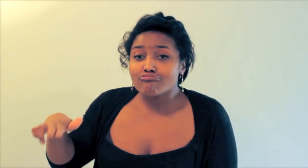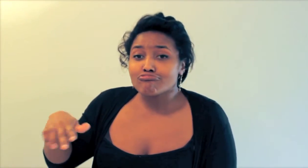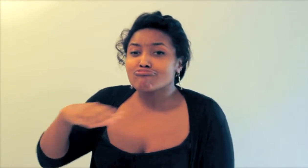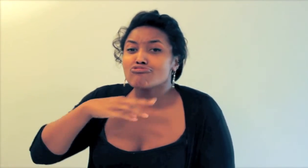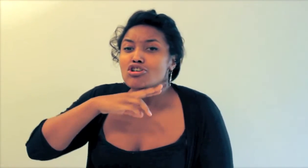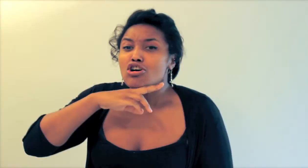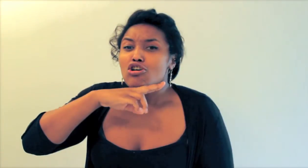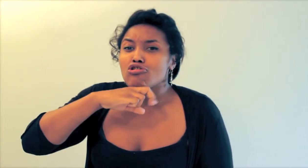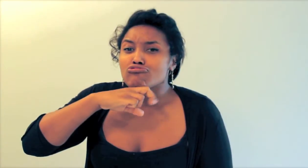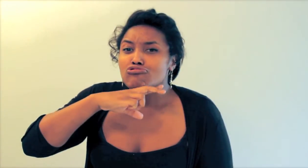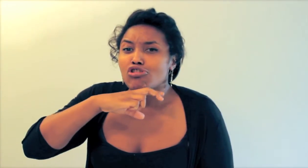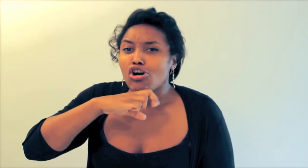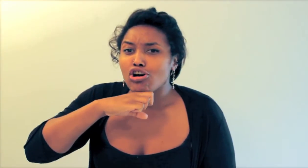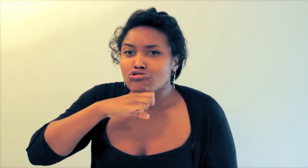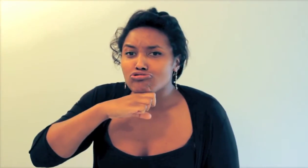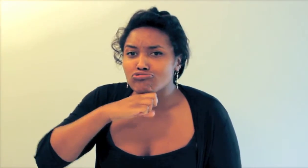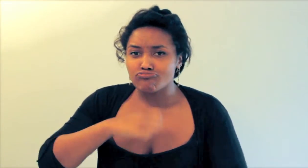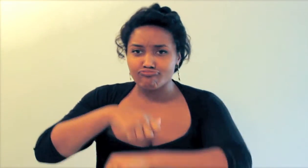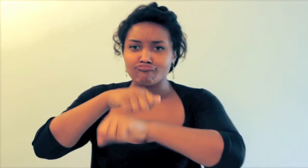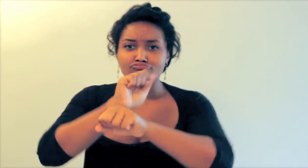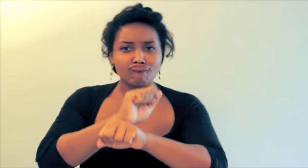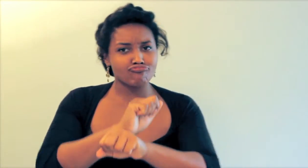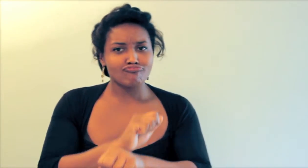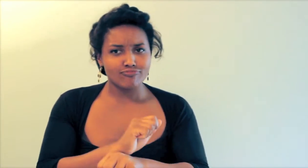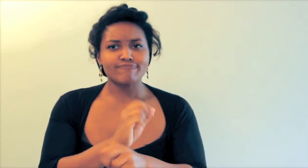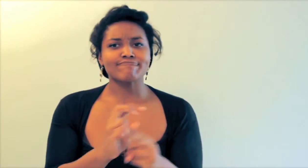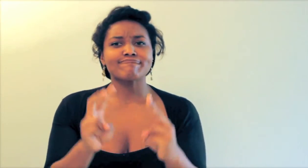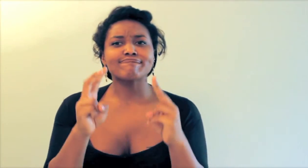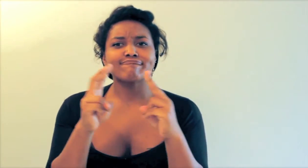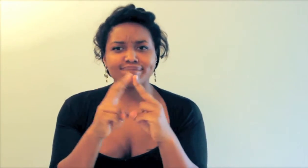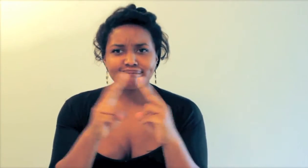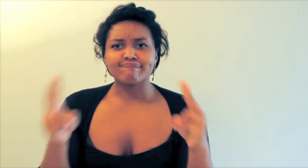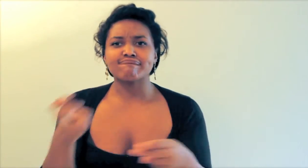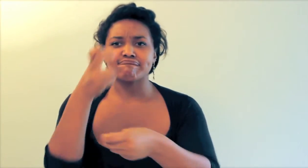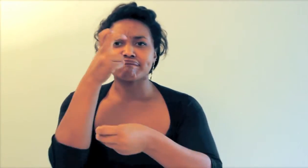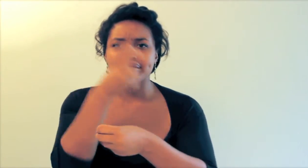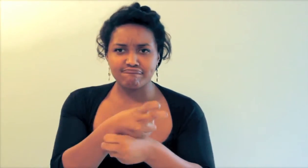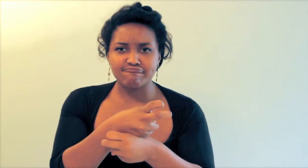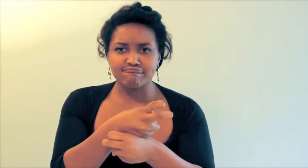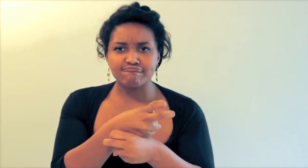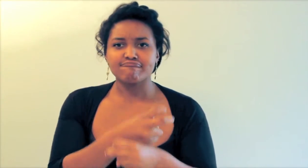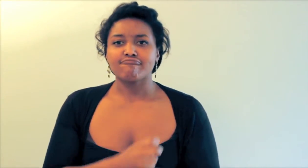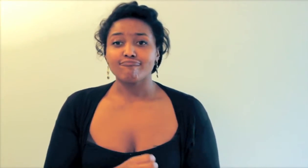The 3rd little Pig worked very hard